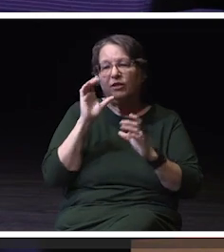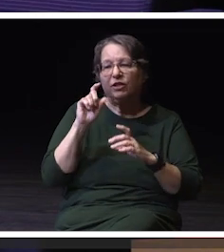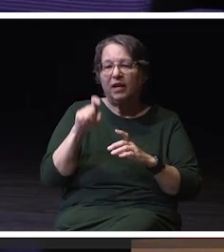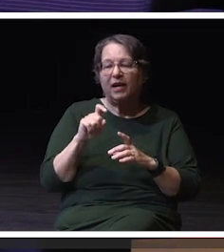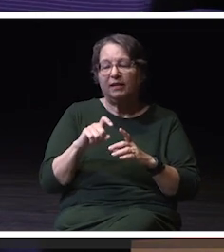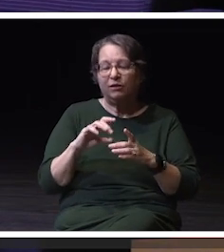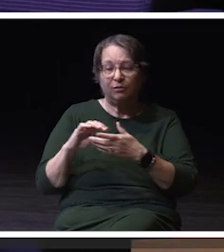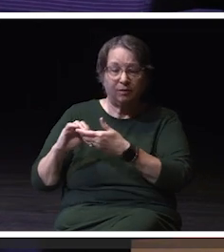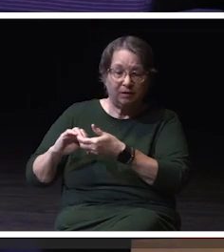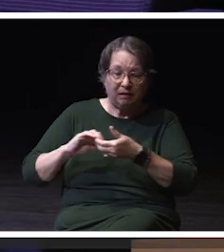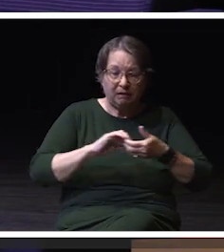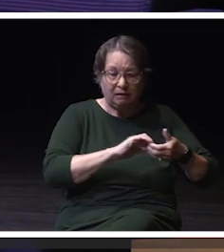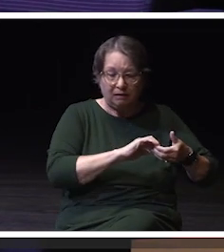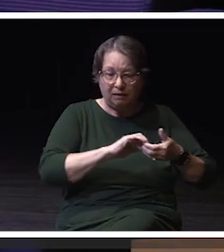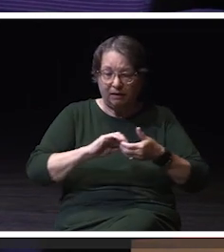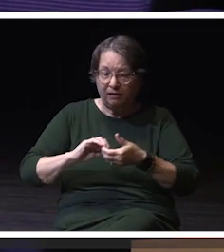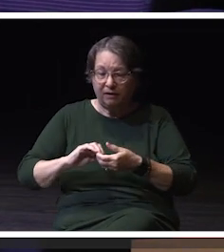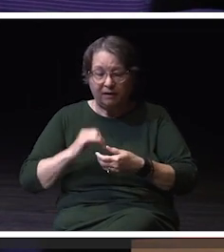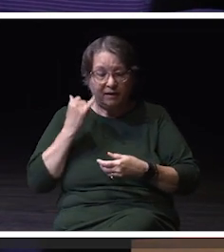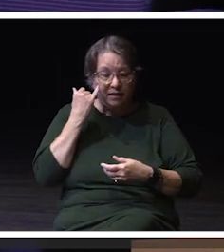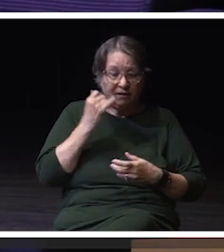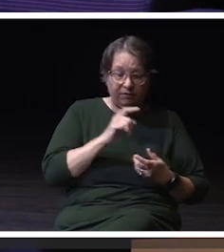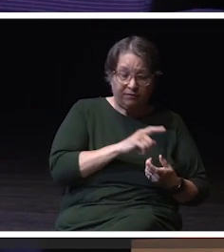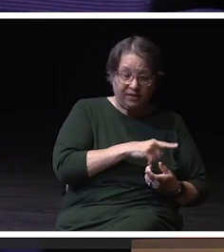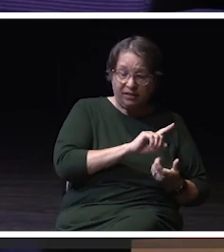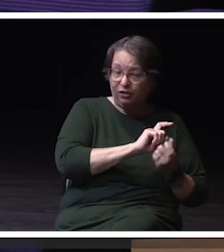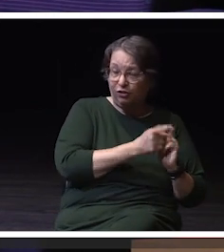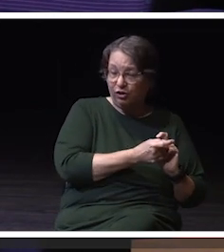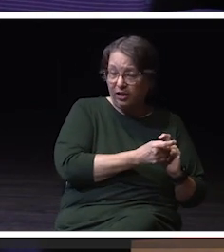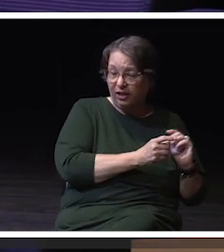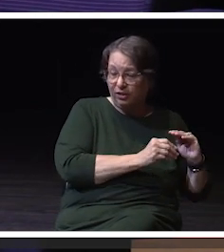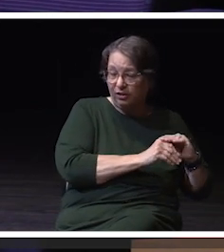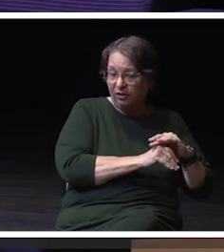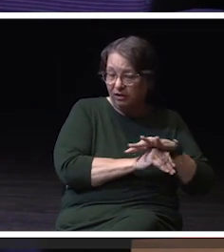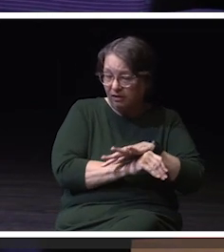So if we do make a change, we have to share what we're doing and why so that